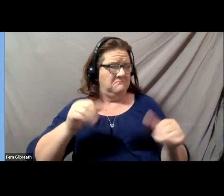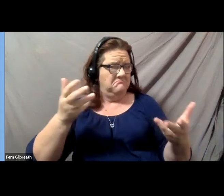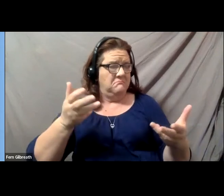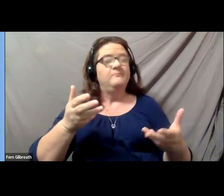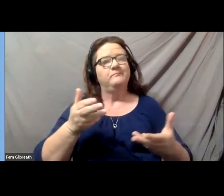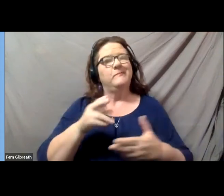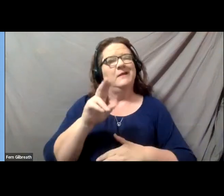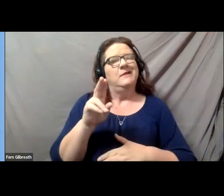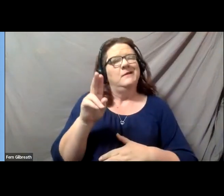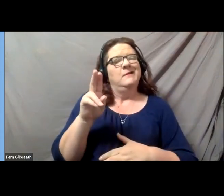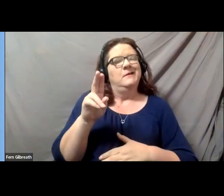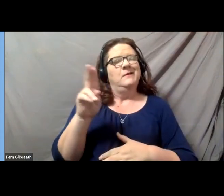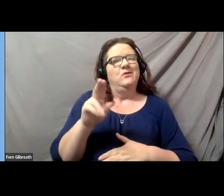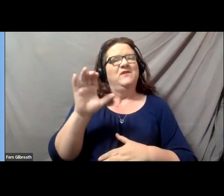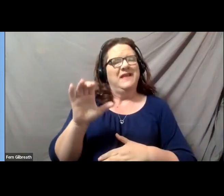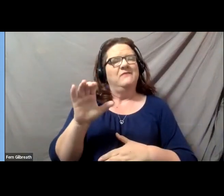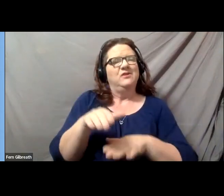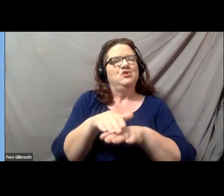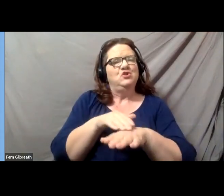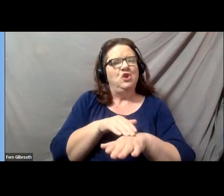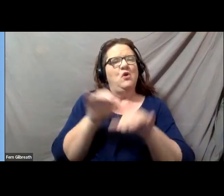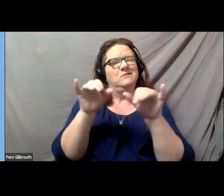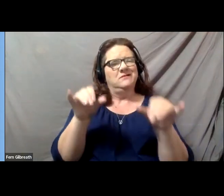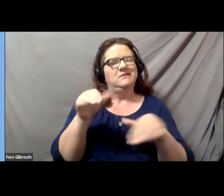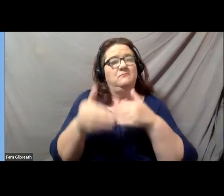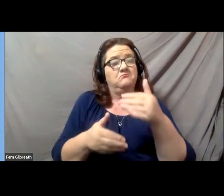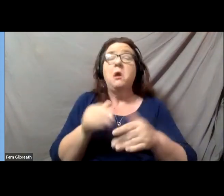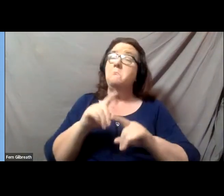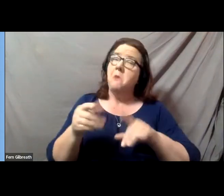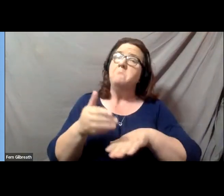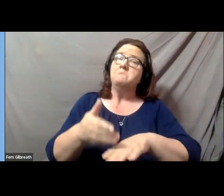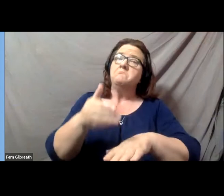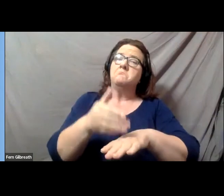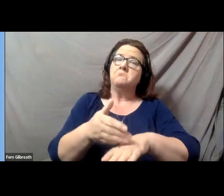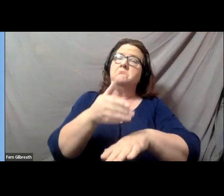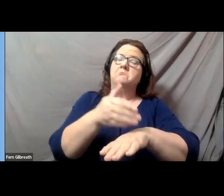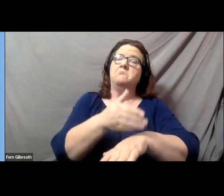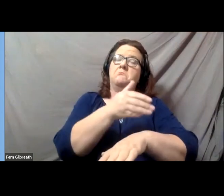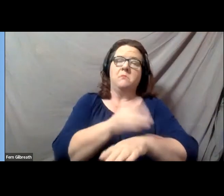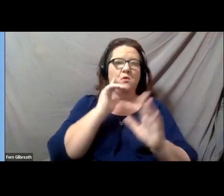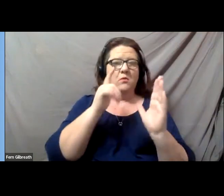but it has been making progress. We've begun to recognize students and faculty